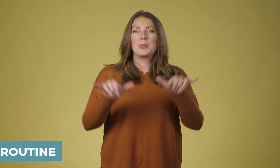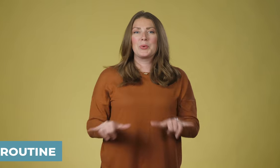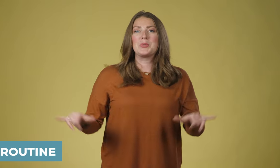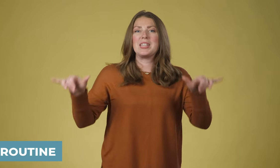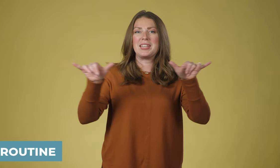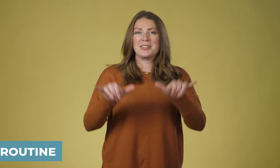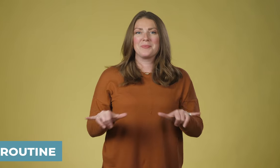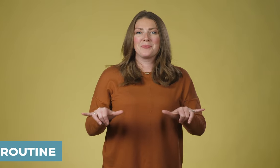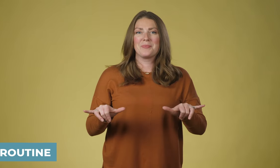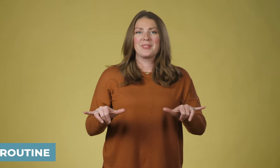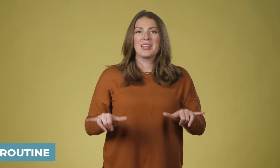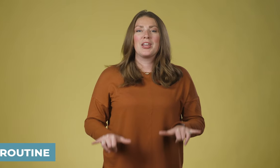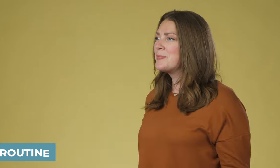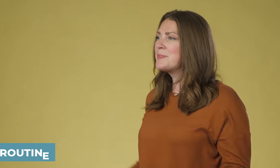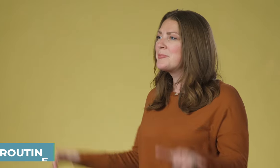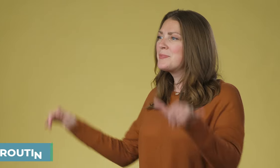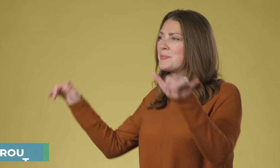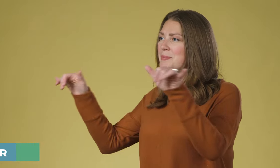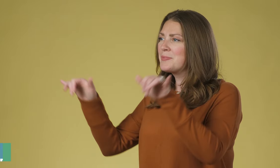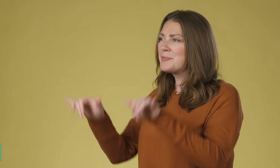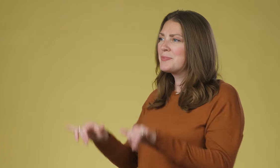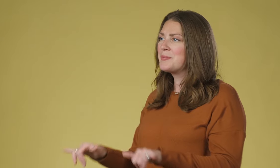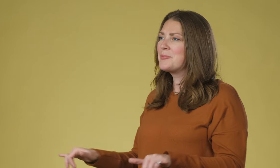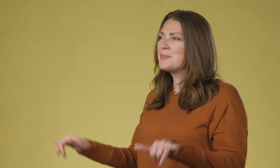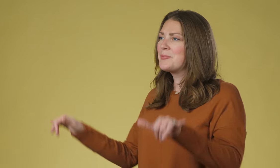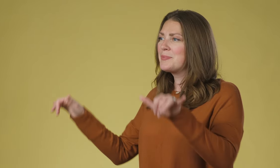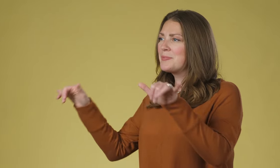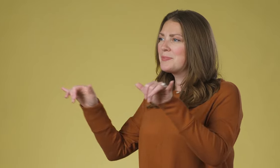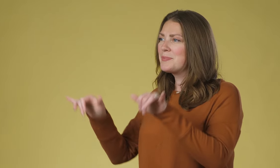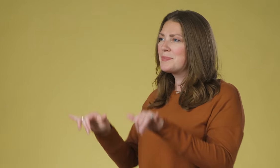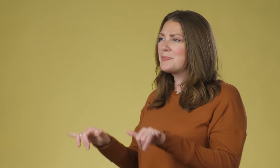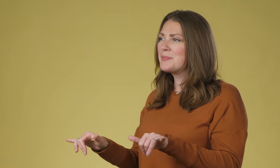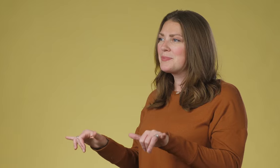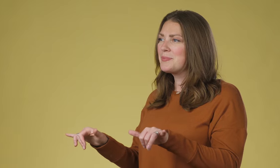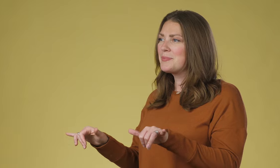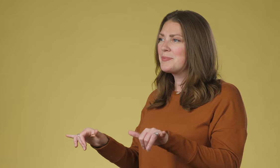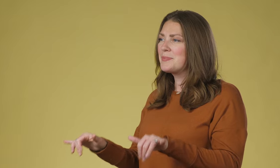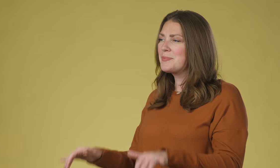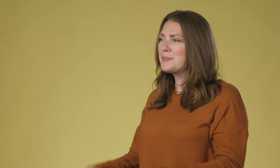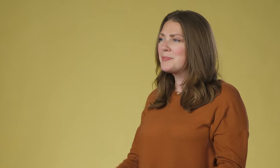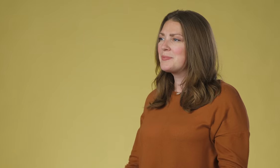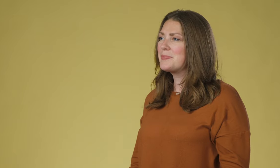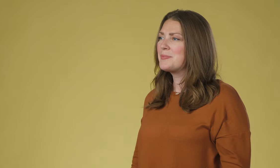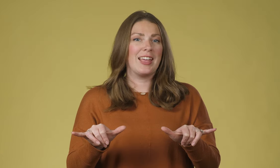Routine. You have these Y-shaped hands moving in a circular pattern.